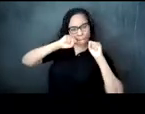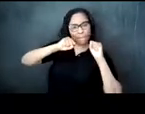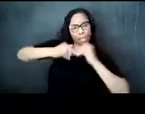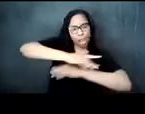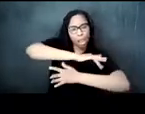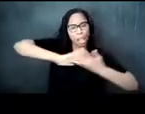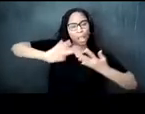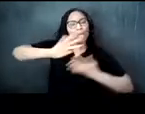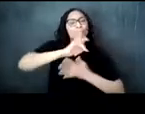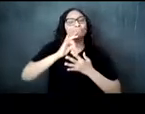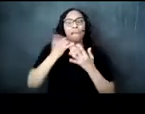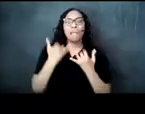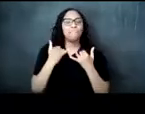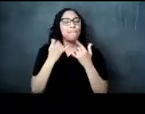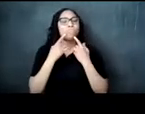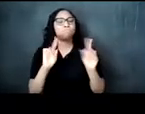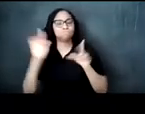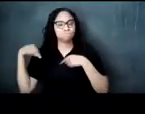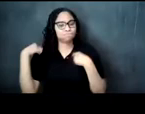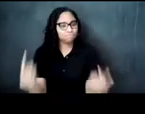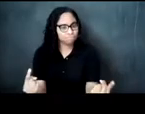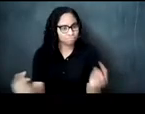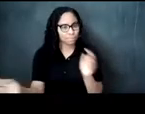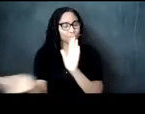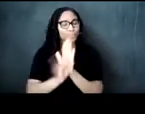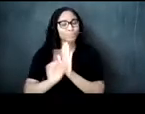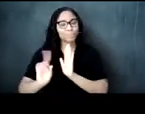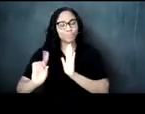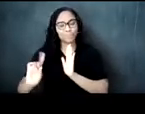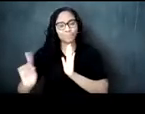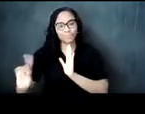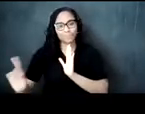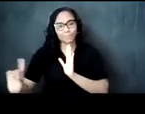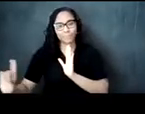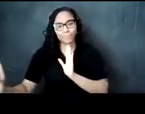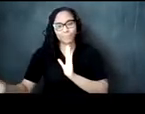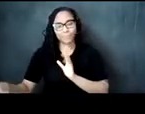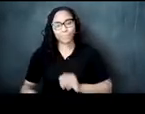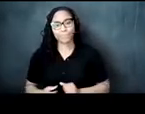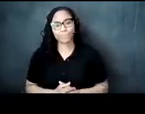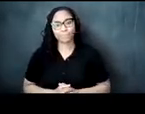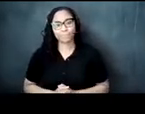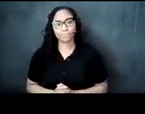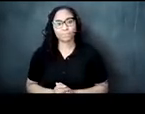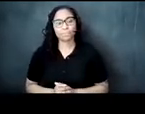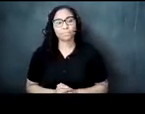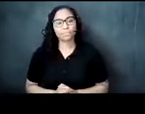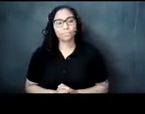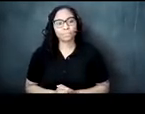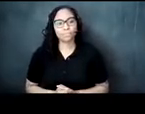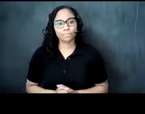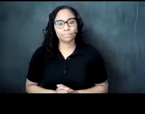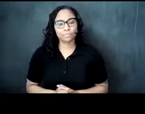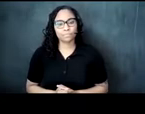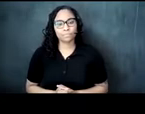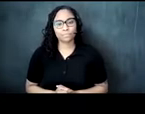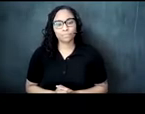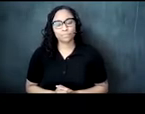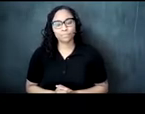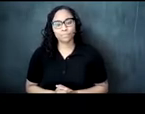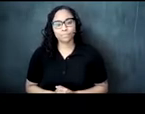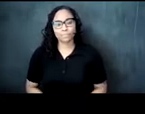day